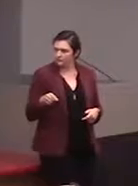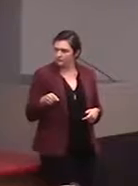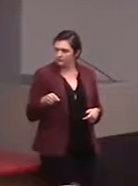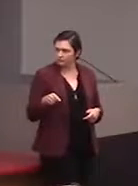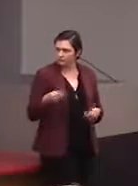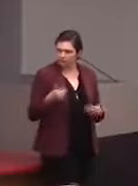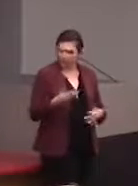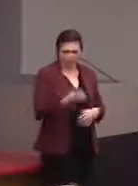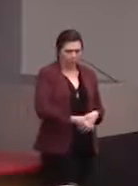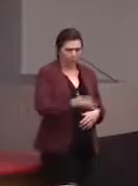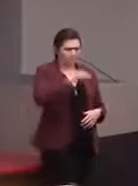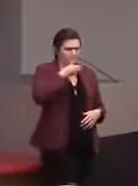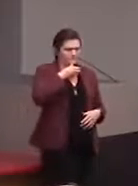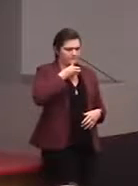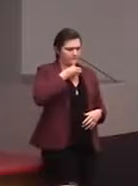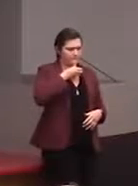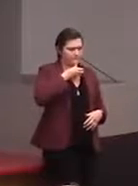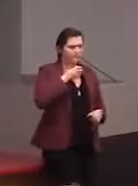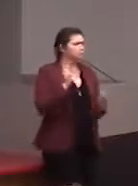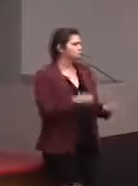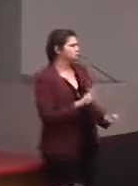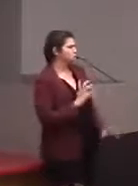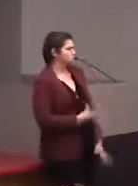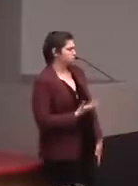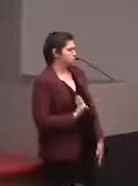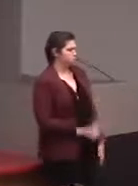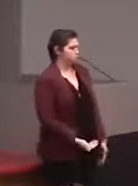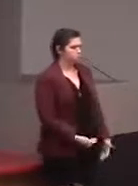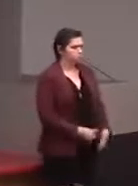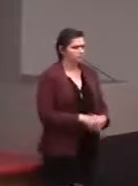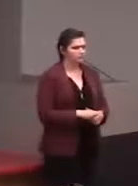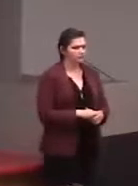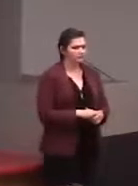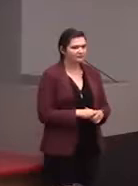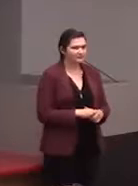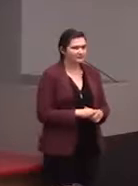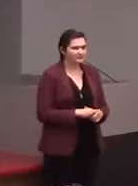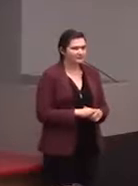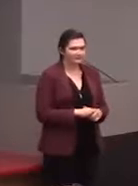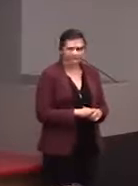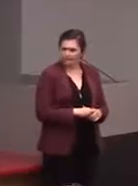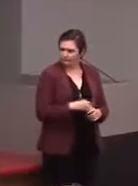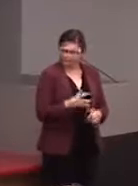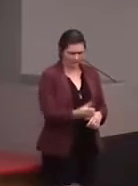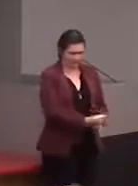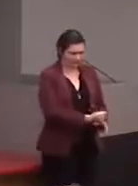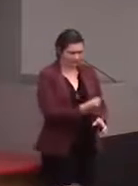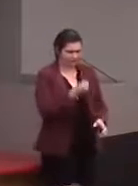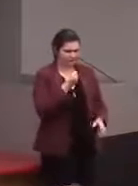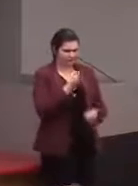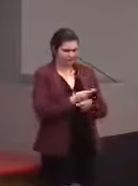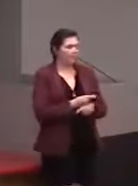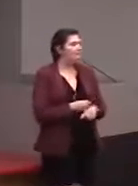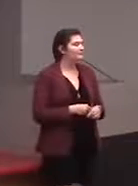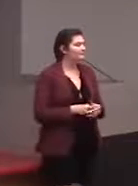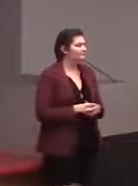Oh, do we have a mic? And this is (murmuring). Oh, okay, I'll stick it, okay.